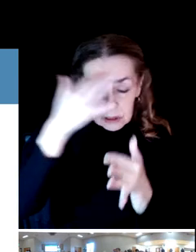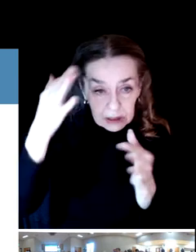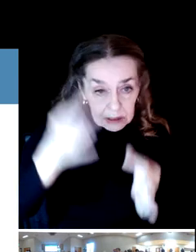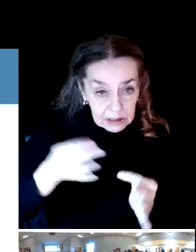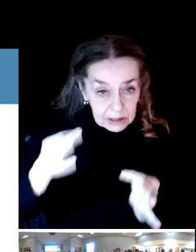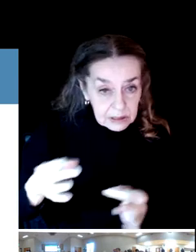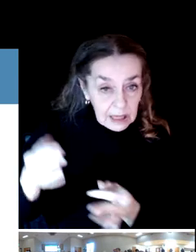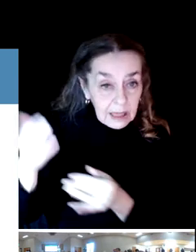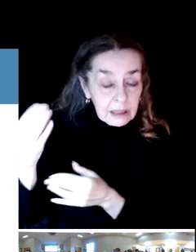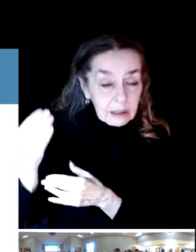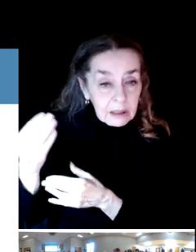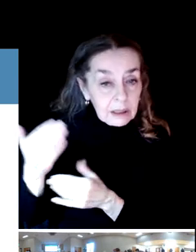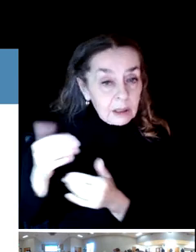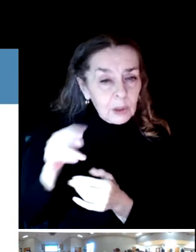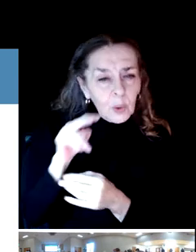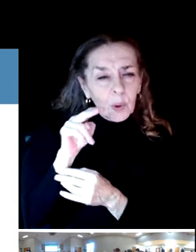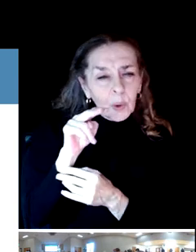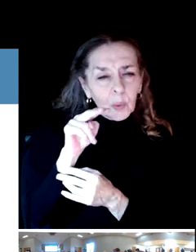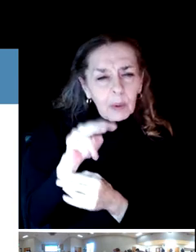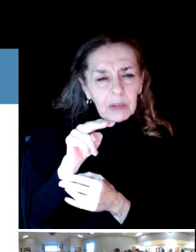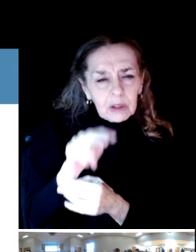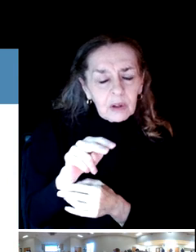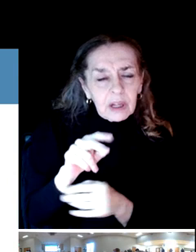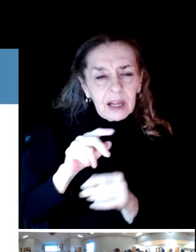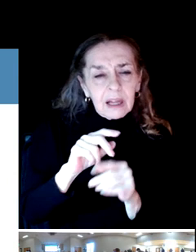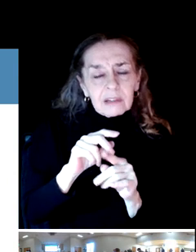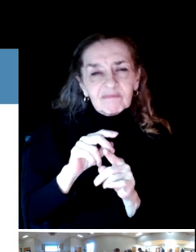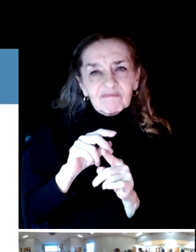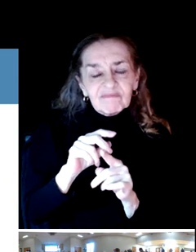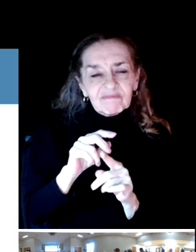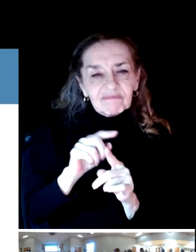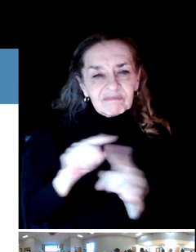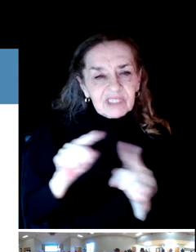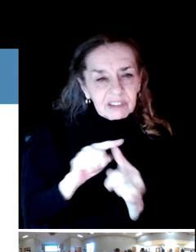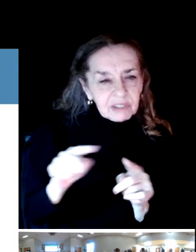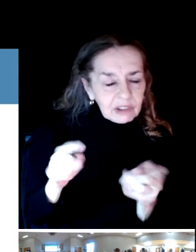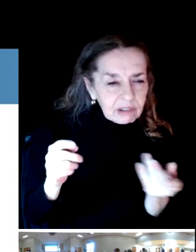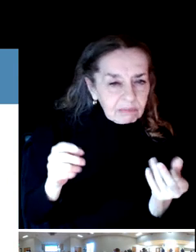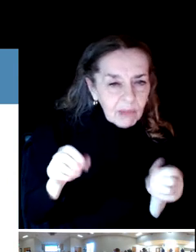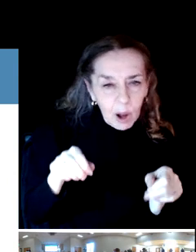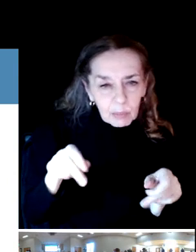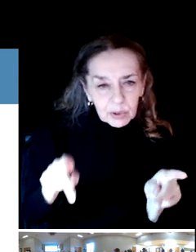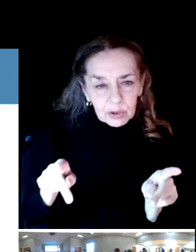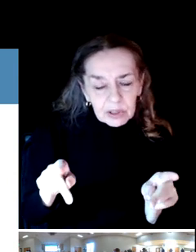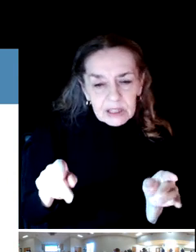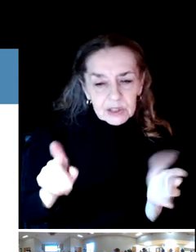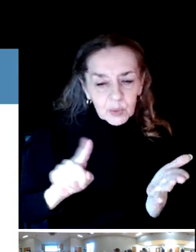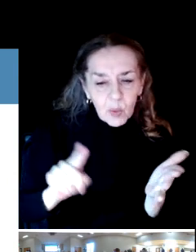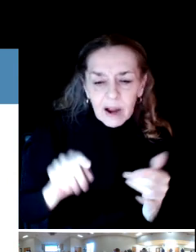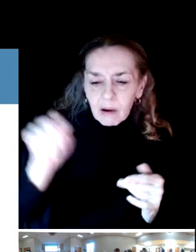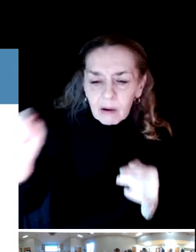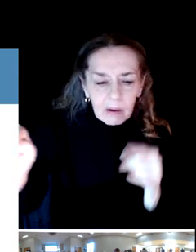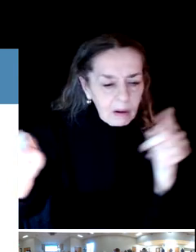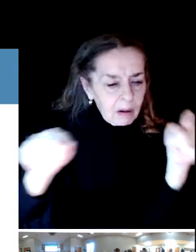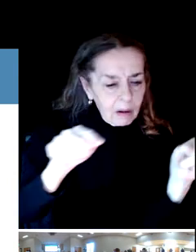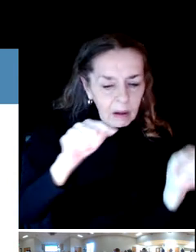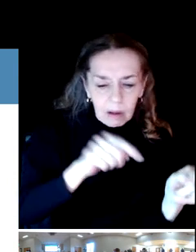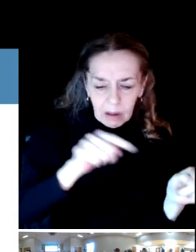We'll be looking at the different kinds of opportunities as they're spread across the district geographically.